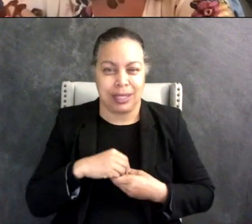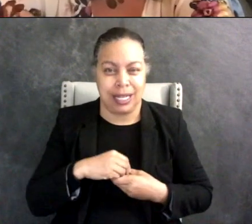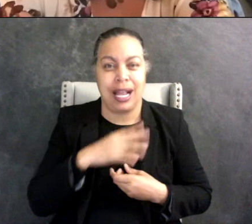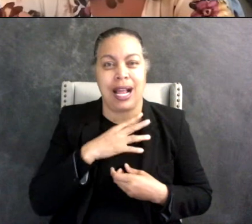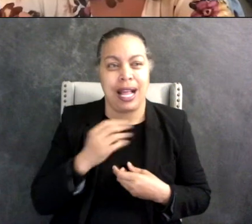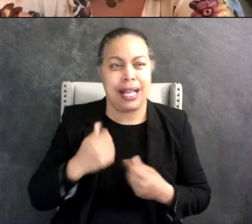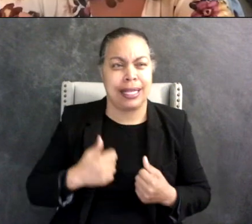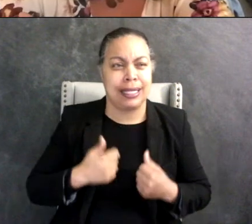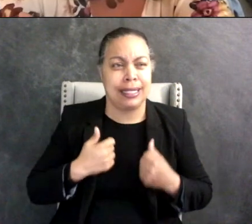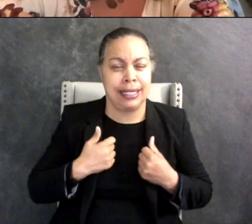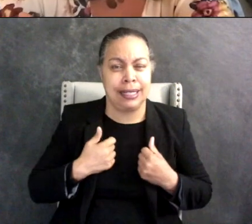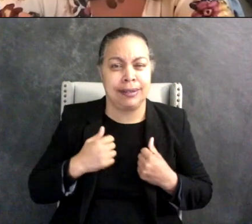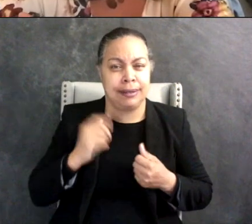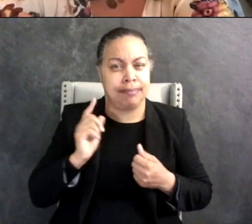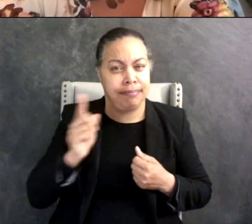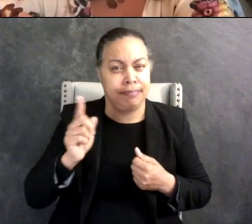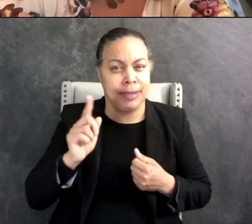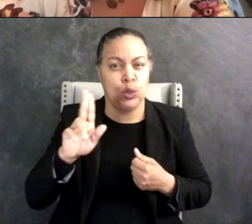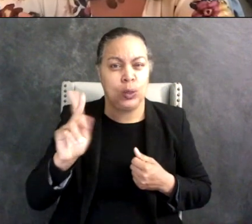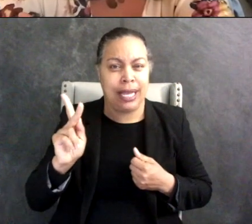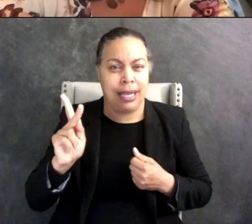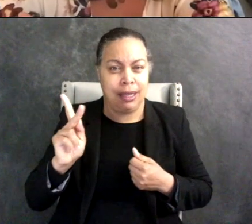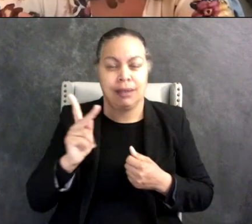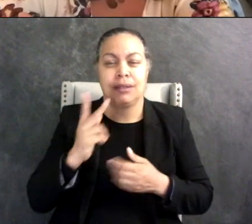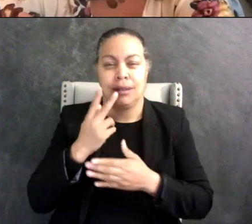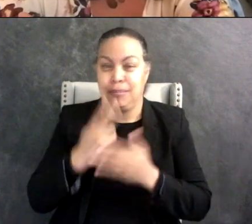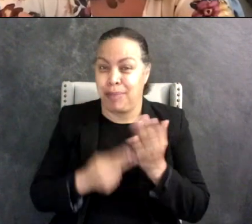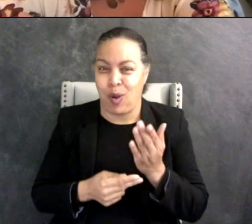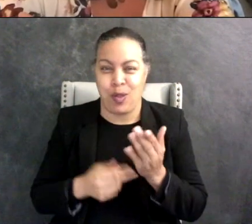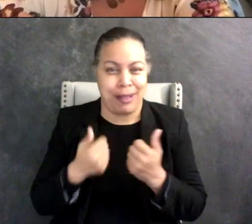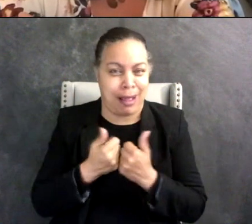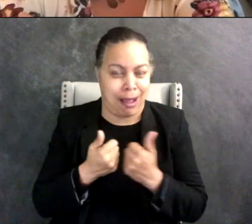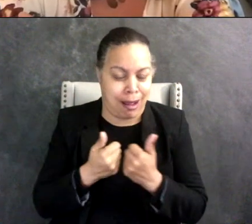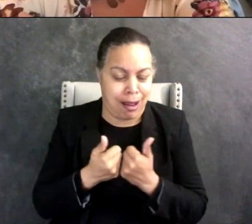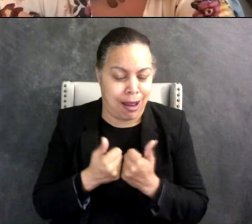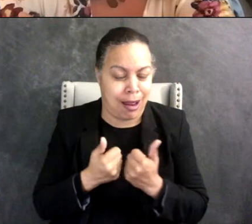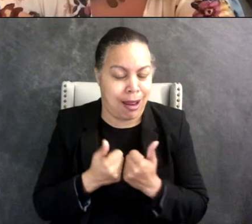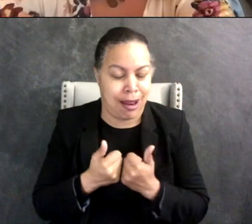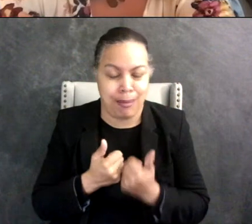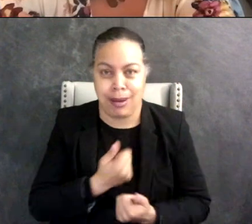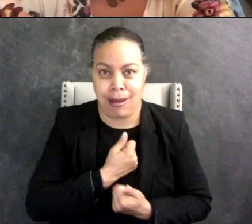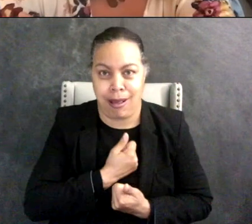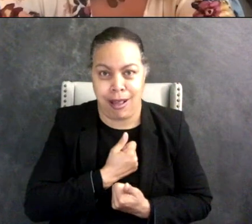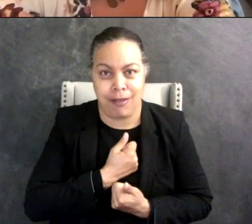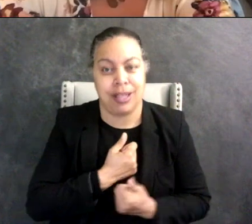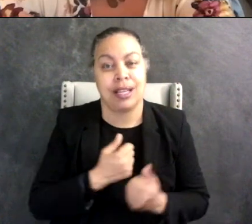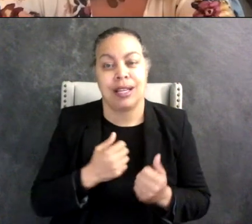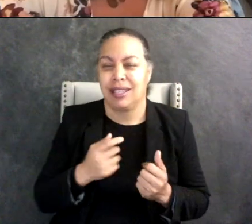in the UK and they both are gamers and they talk about gaming a lot and it's really fun to see how